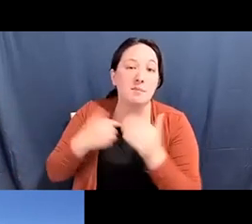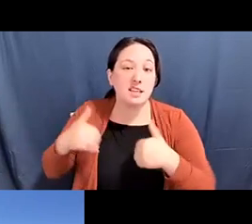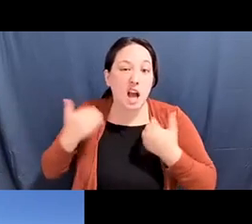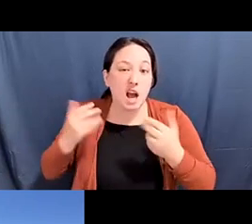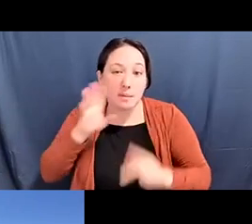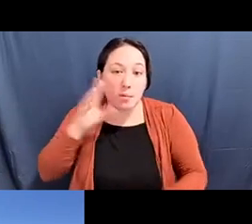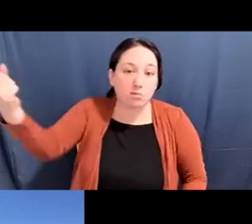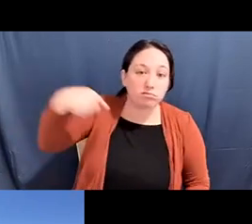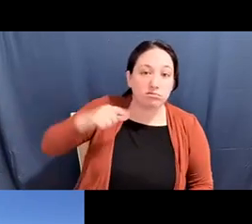Diane Fujino: they'll ask questions and